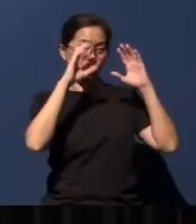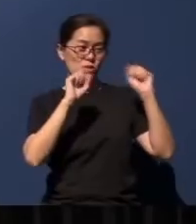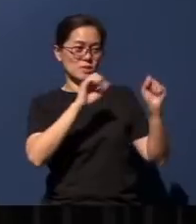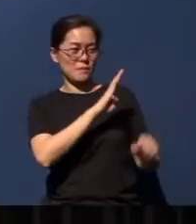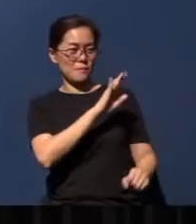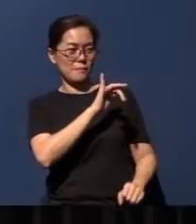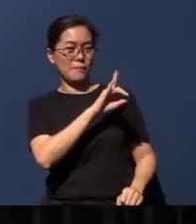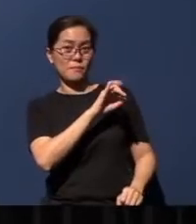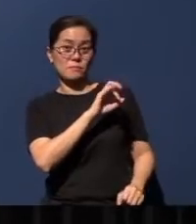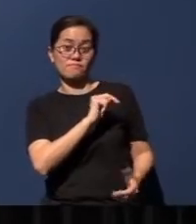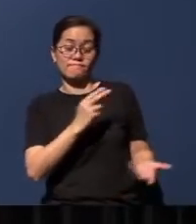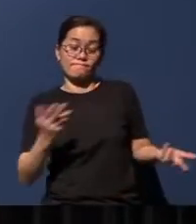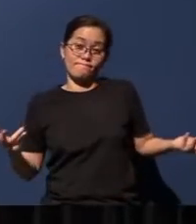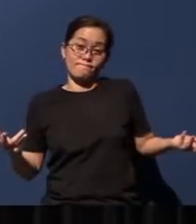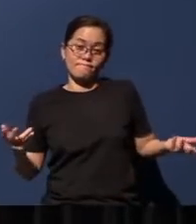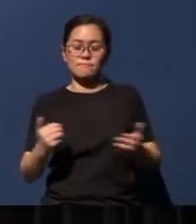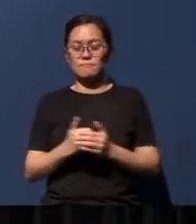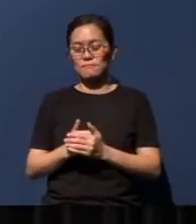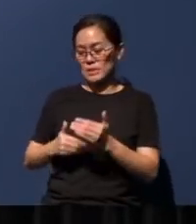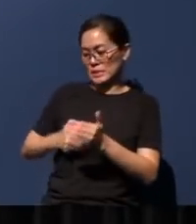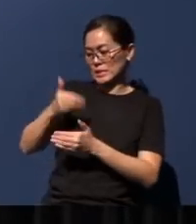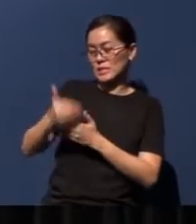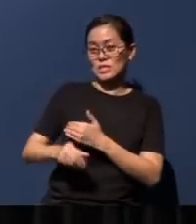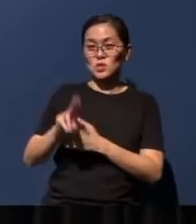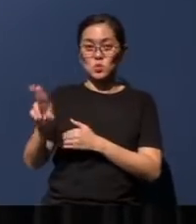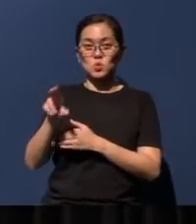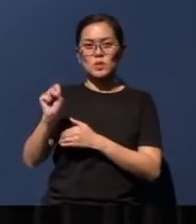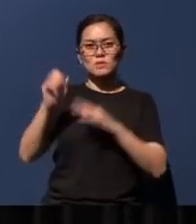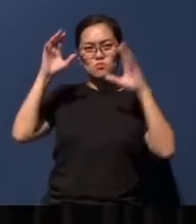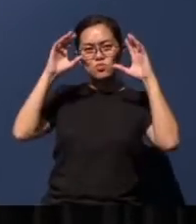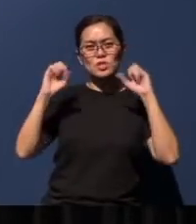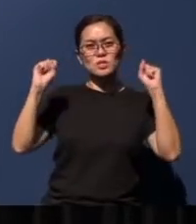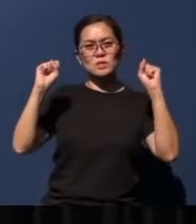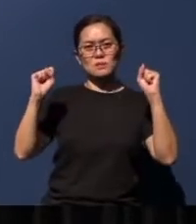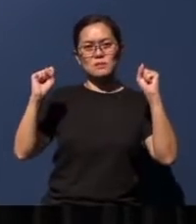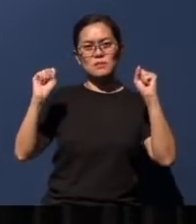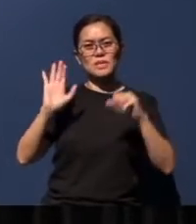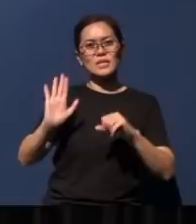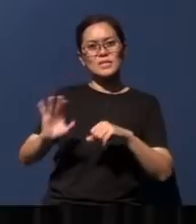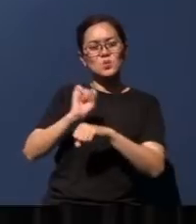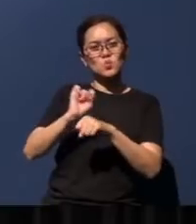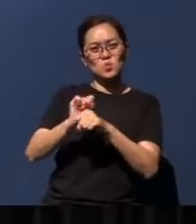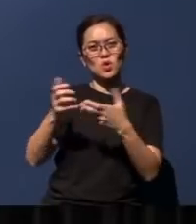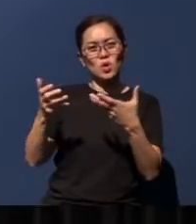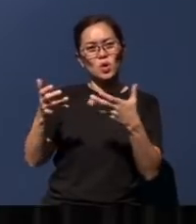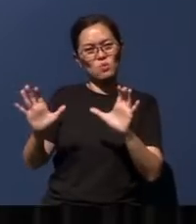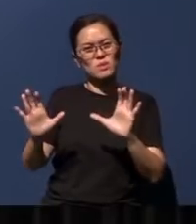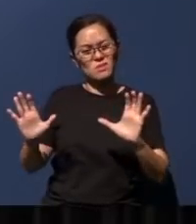And this next US president already has his work cut out for him - to get COVID-19 finally under